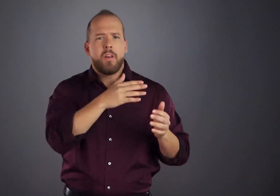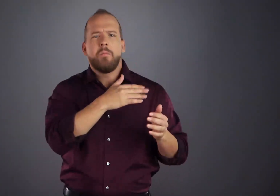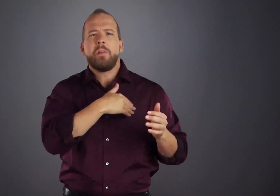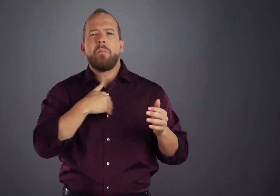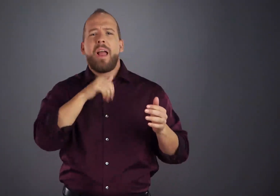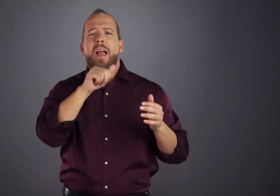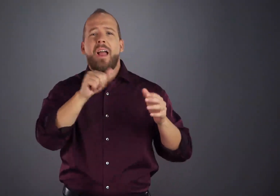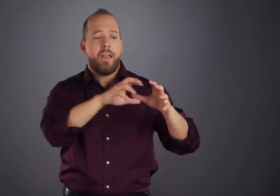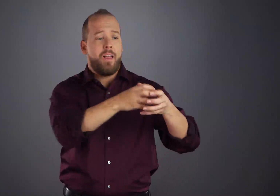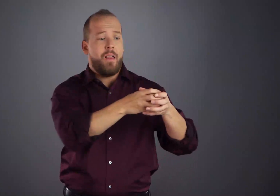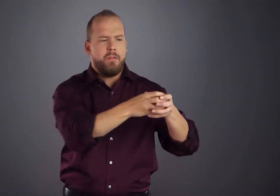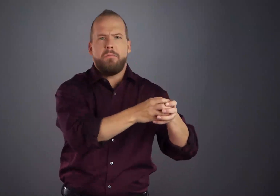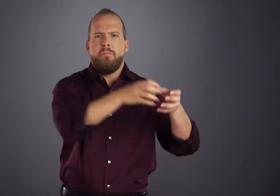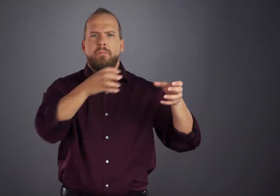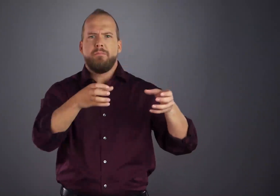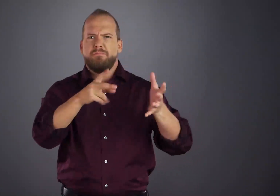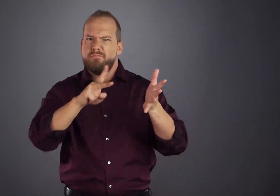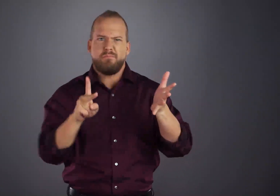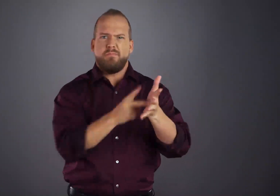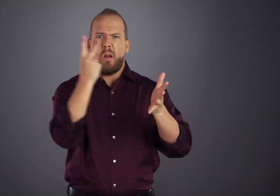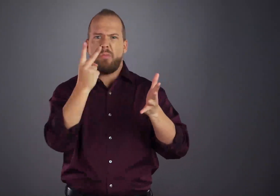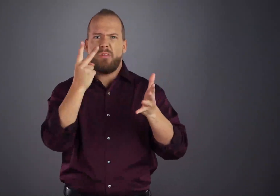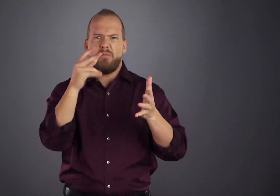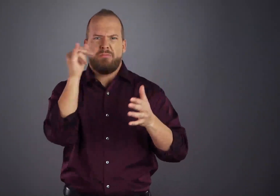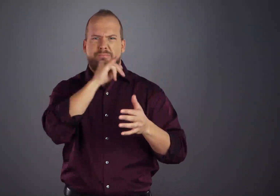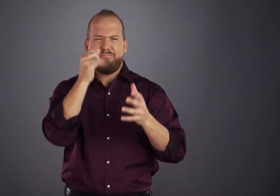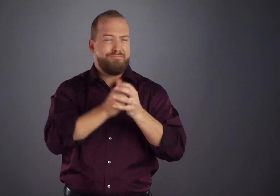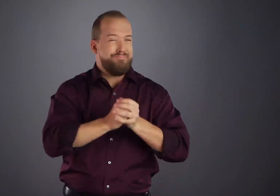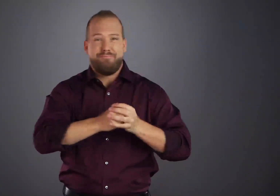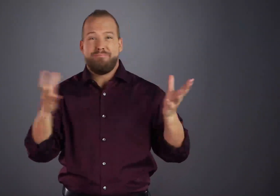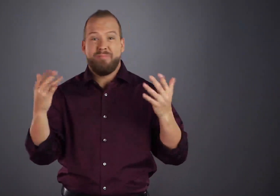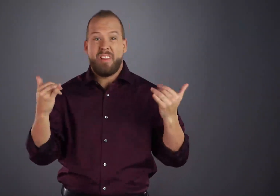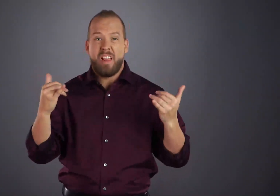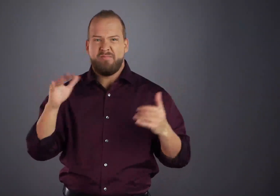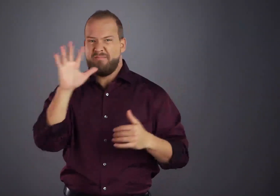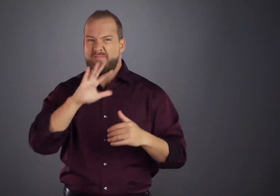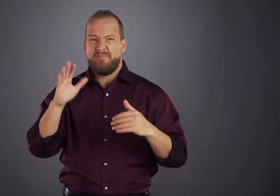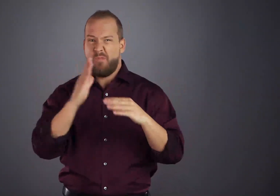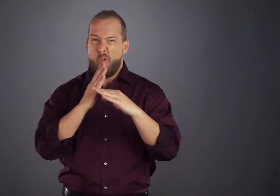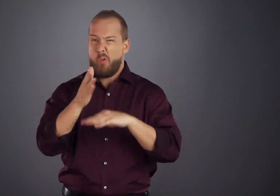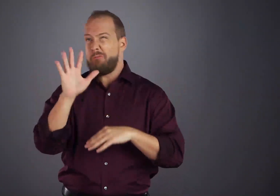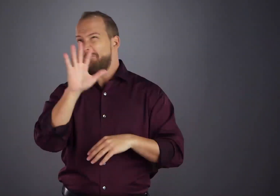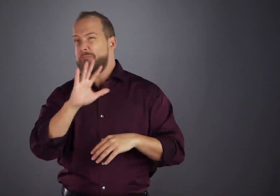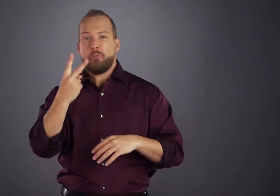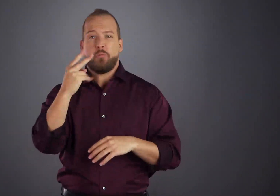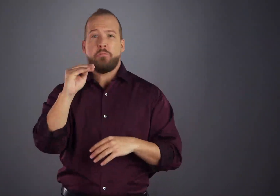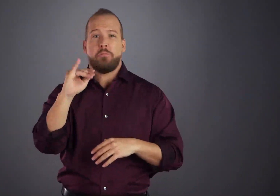has just about doubled, to an estimated two million or more,